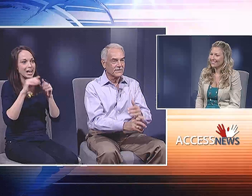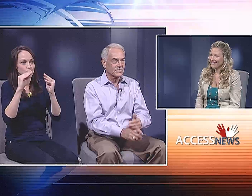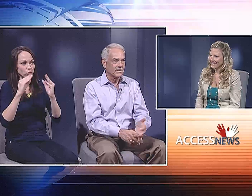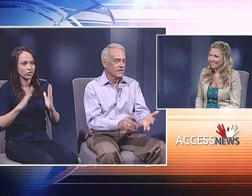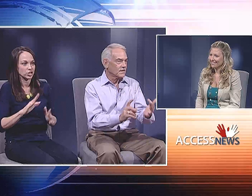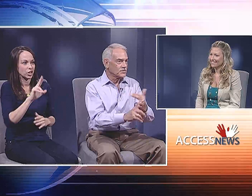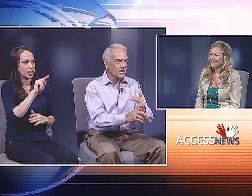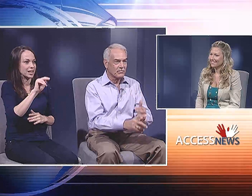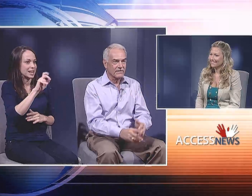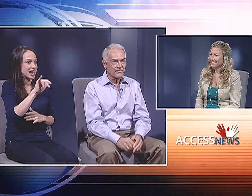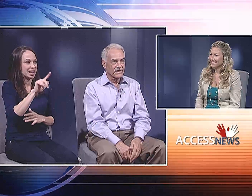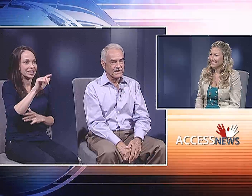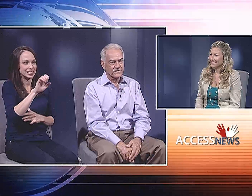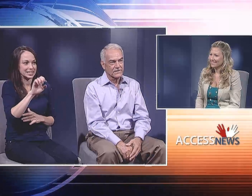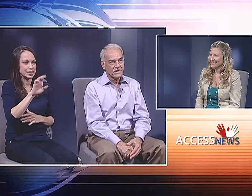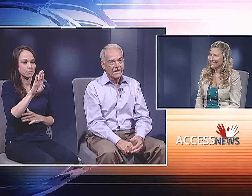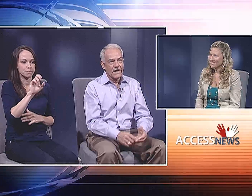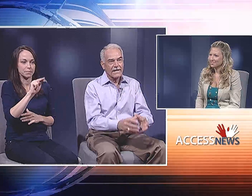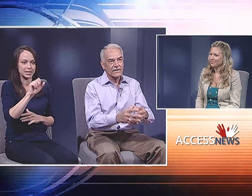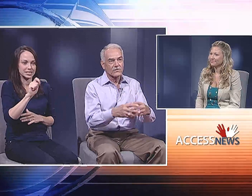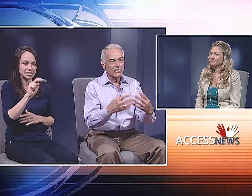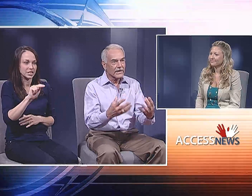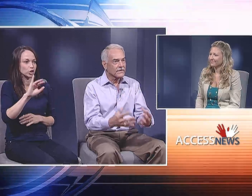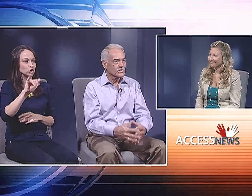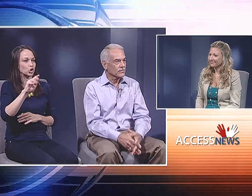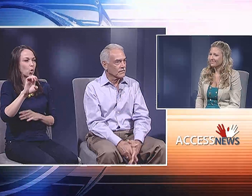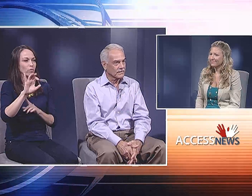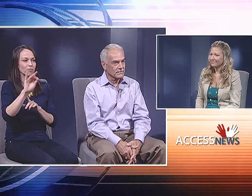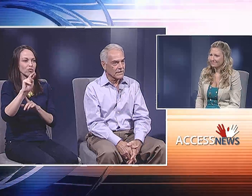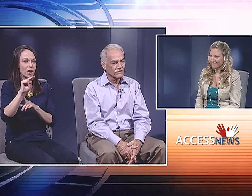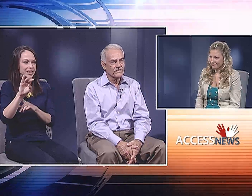as graduate professors, Nettie Lee Benson, Joe B. Frantz.